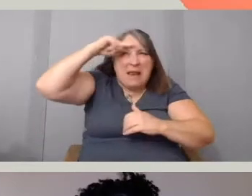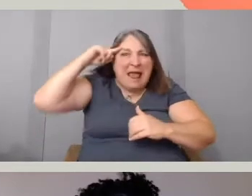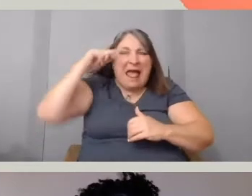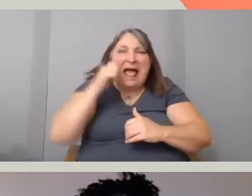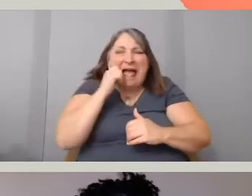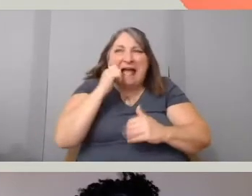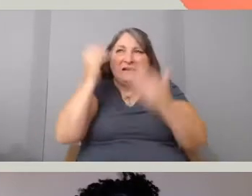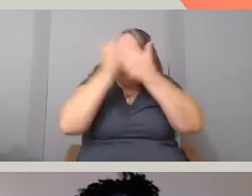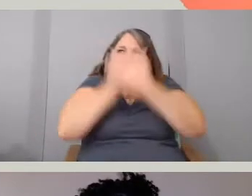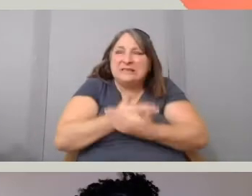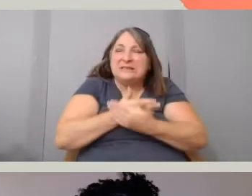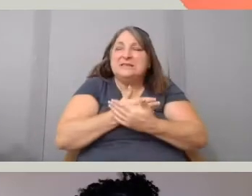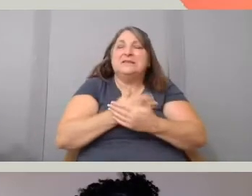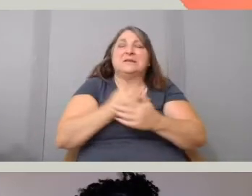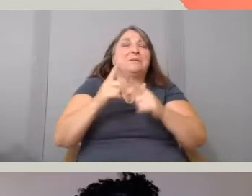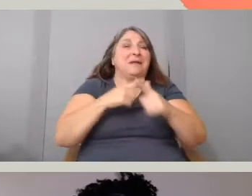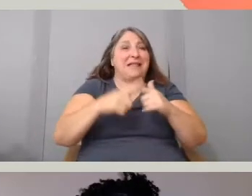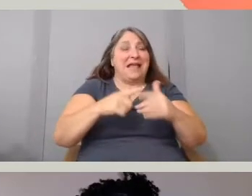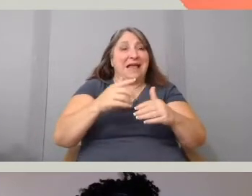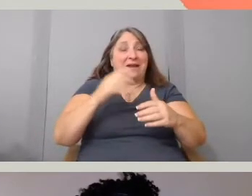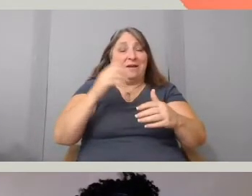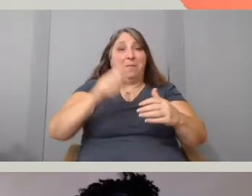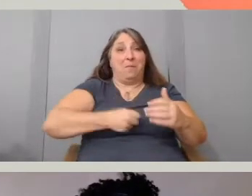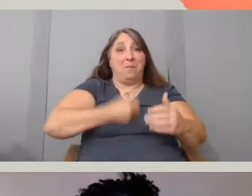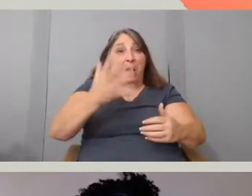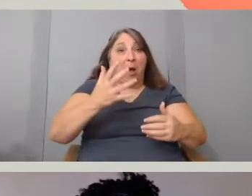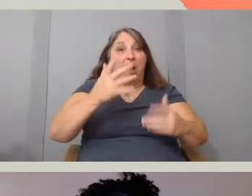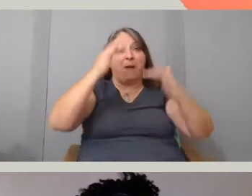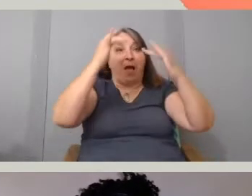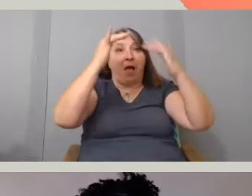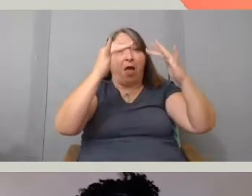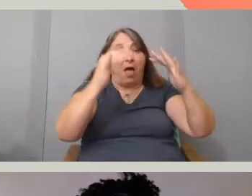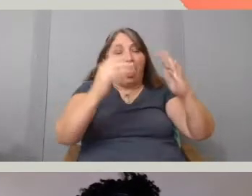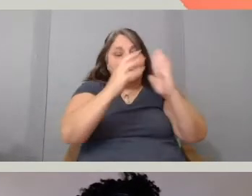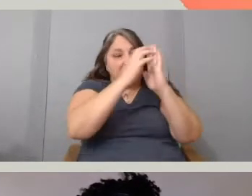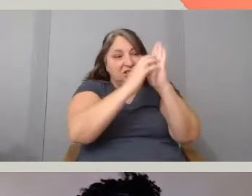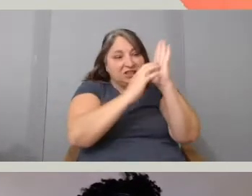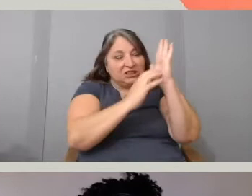we get to know what exactly the Haitian is thinking.